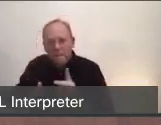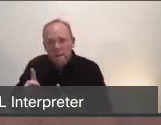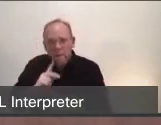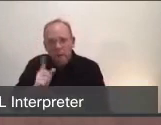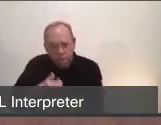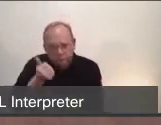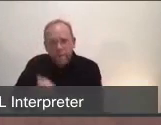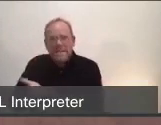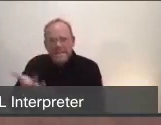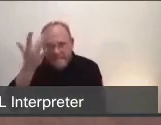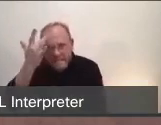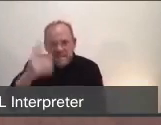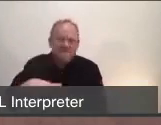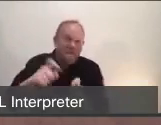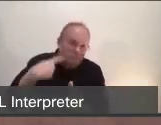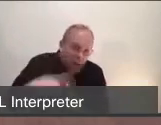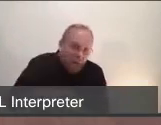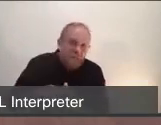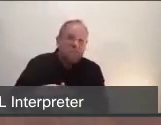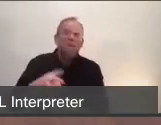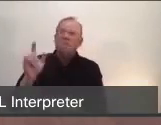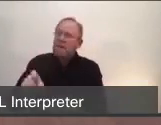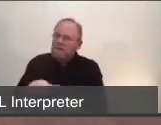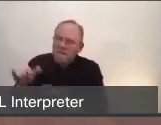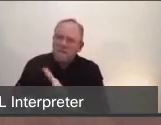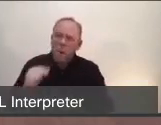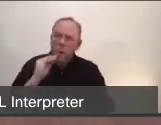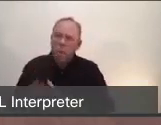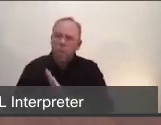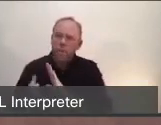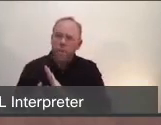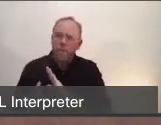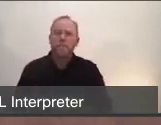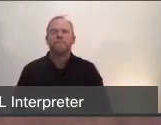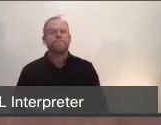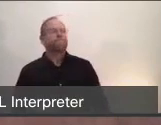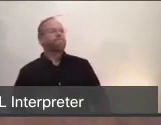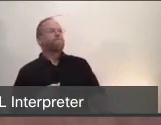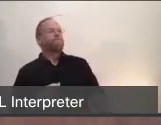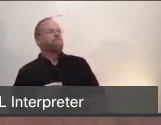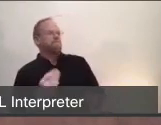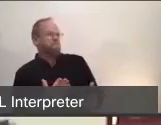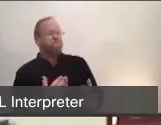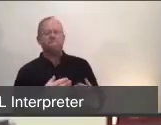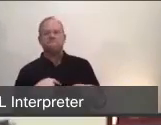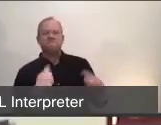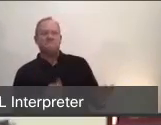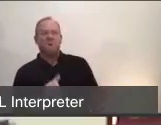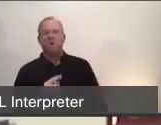Can you provide some clarity on that? From the beginning to now we've had 41 firefighters and paramedics,